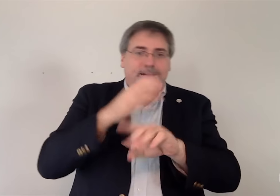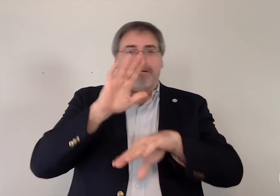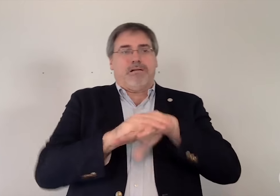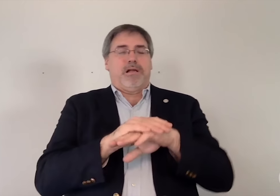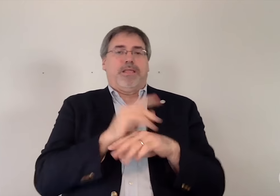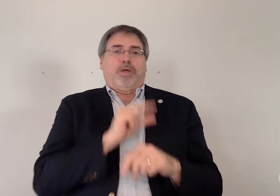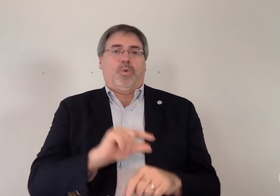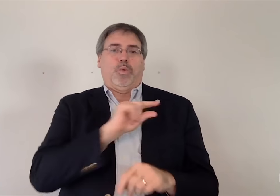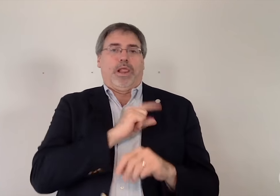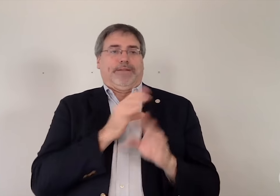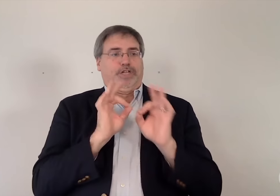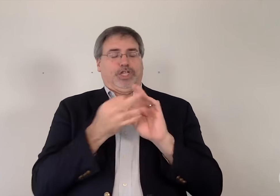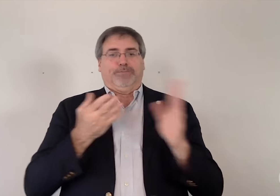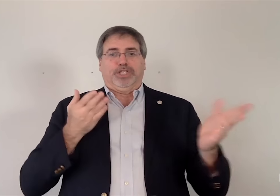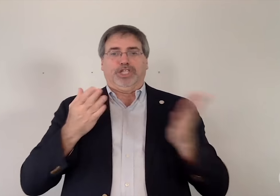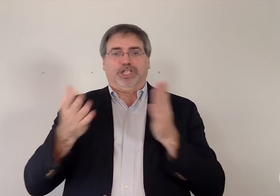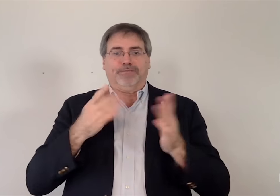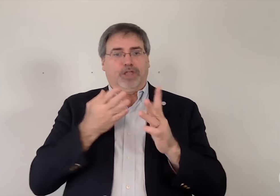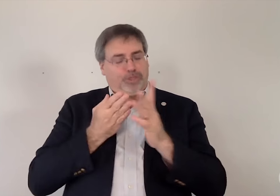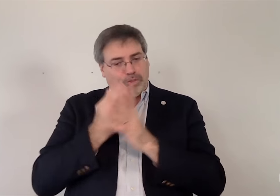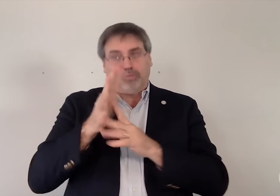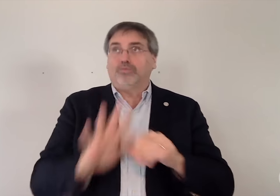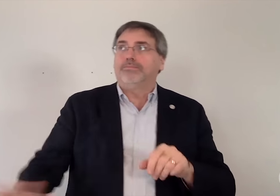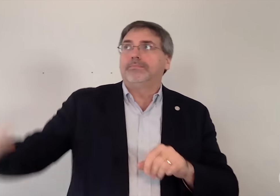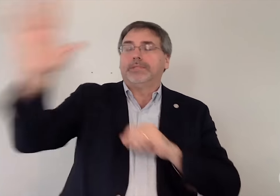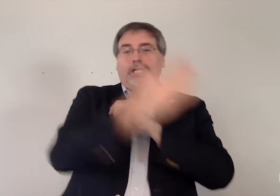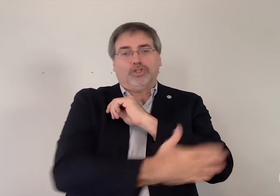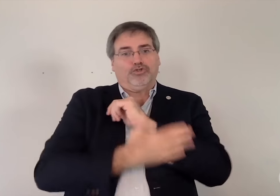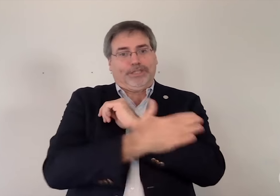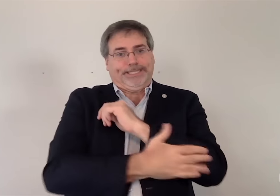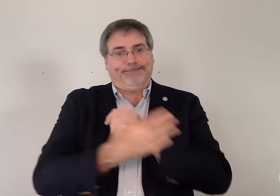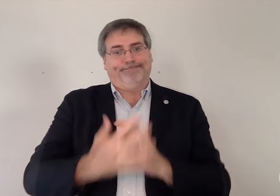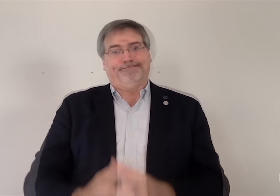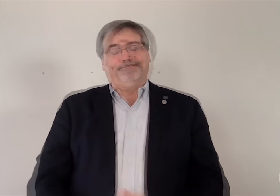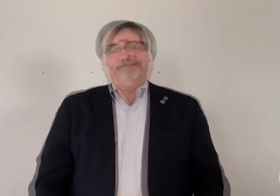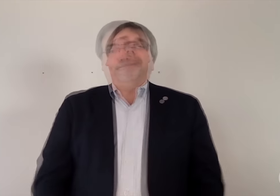on the quality of interpreter services throughout the nation.